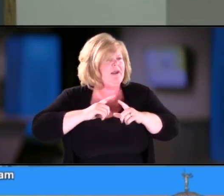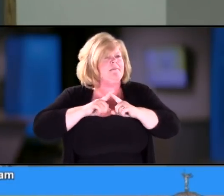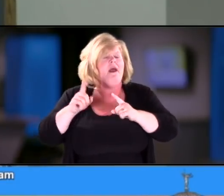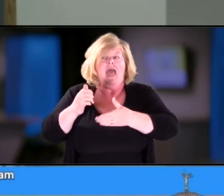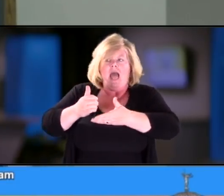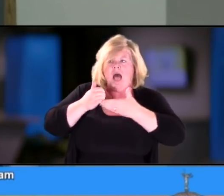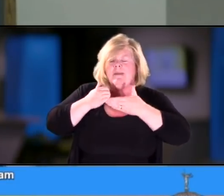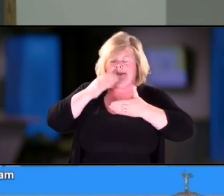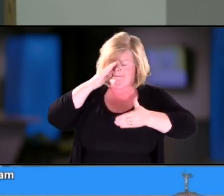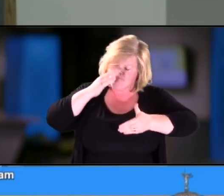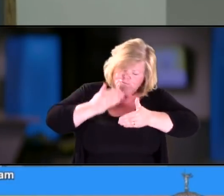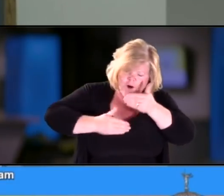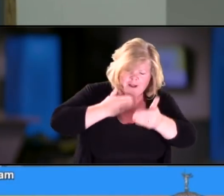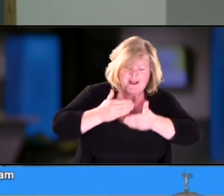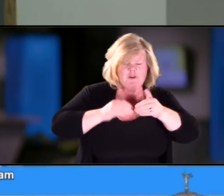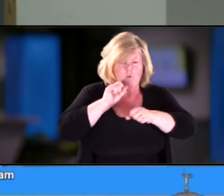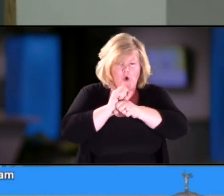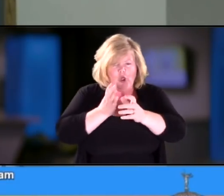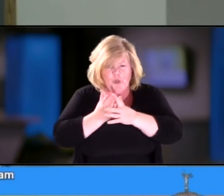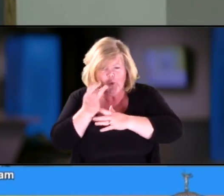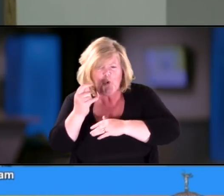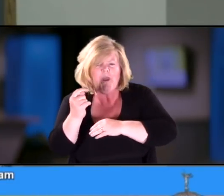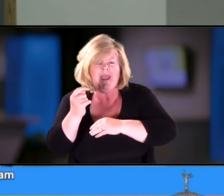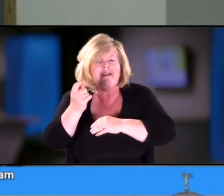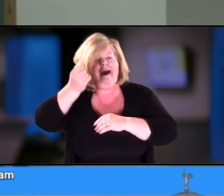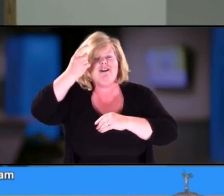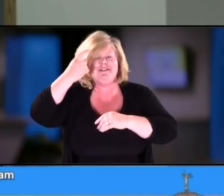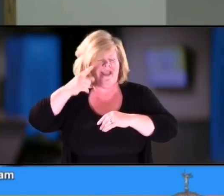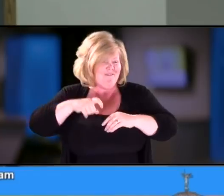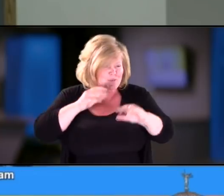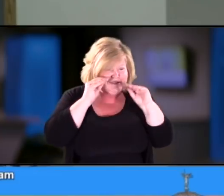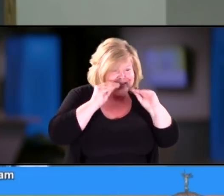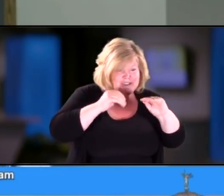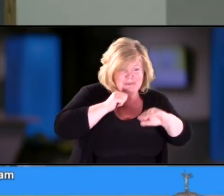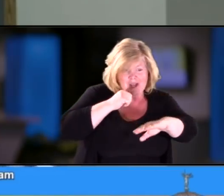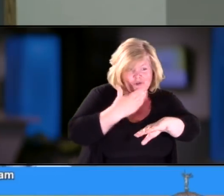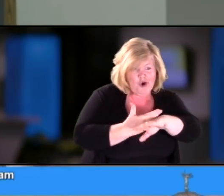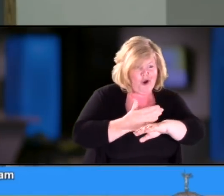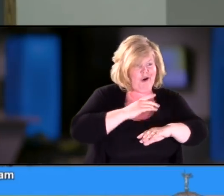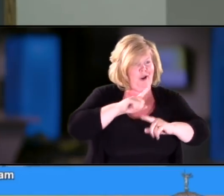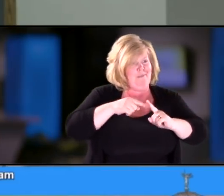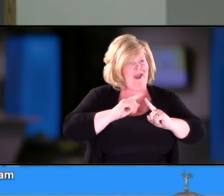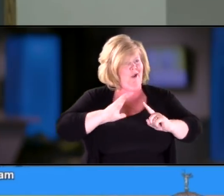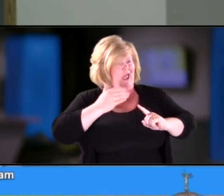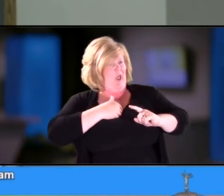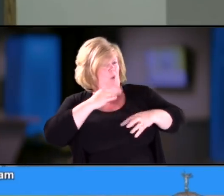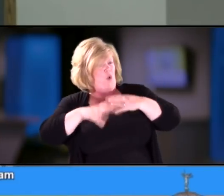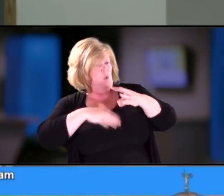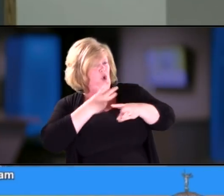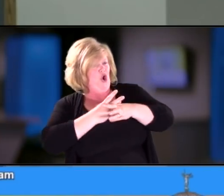and teach my daughter my world, and in addition to her helping us learn my daughter's world.